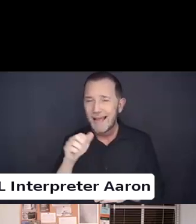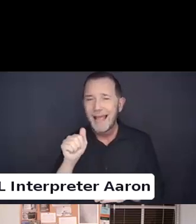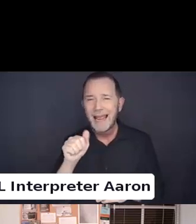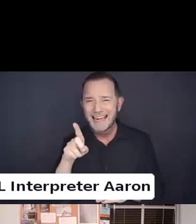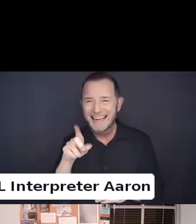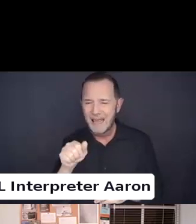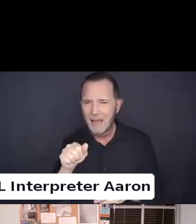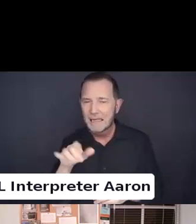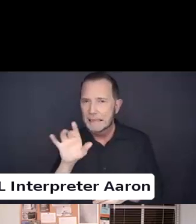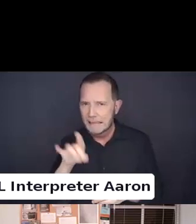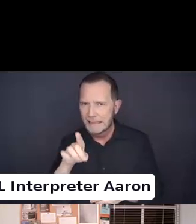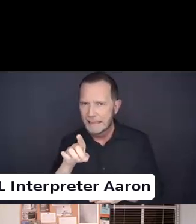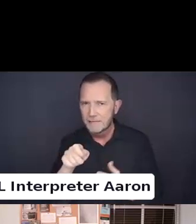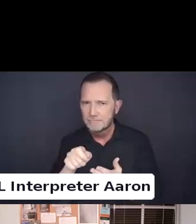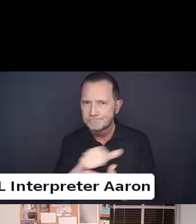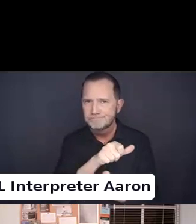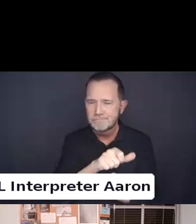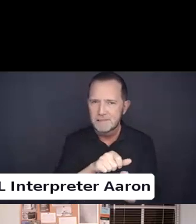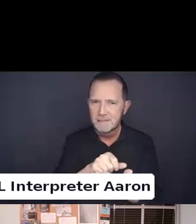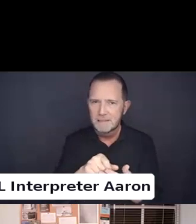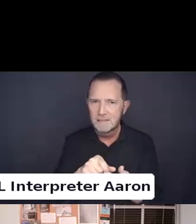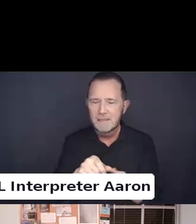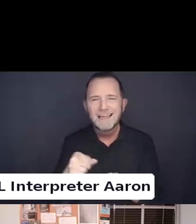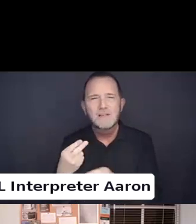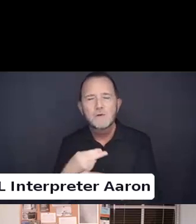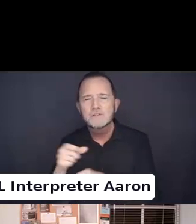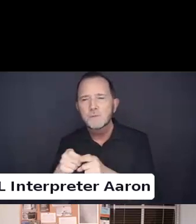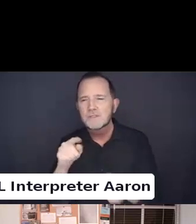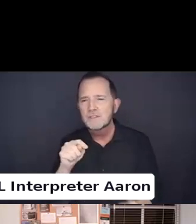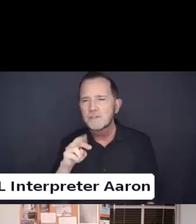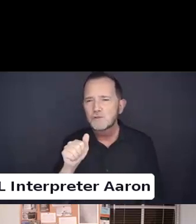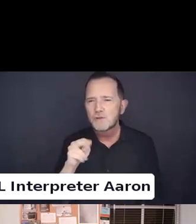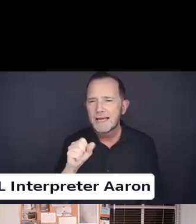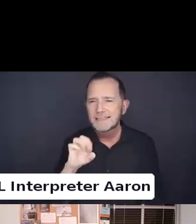It excludes the word transsexual.